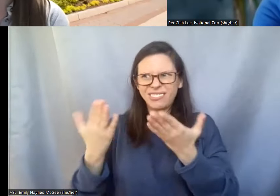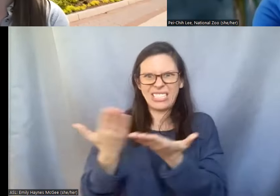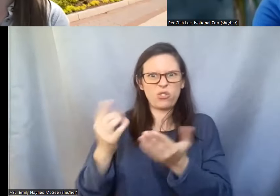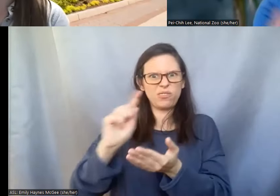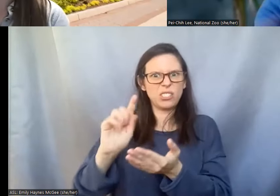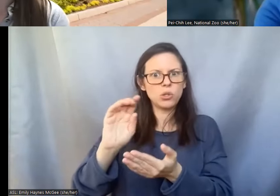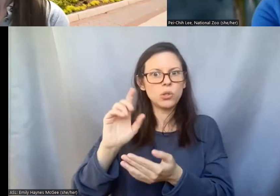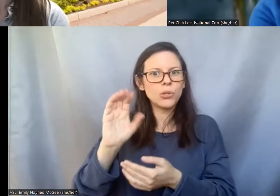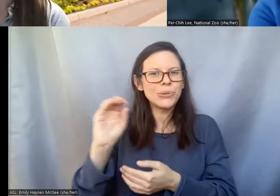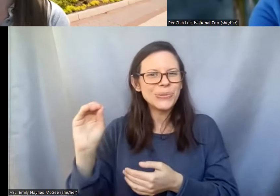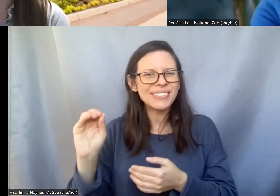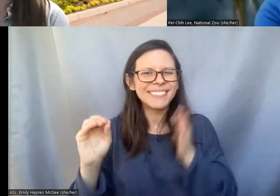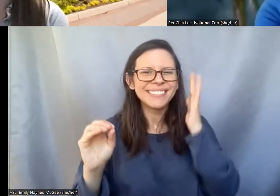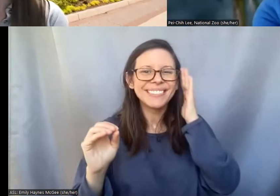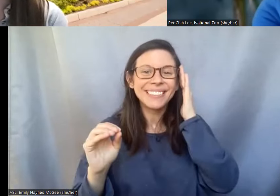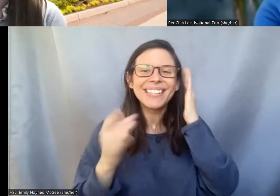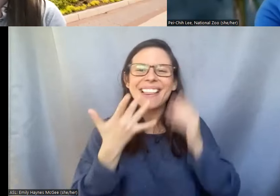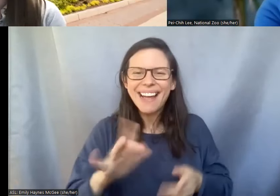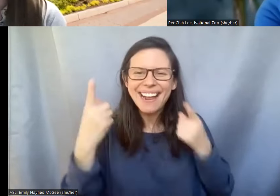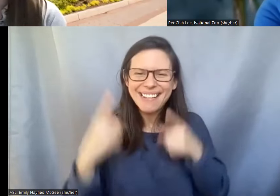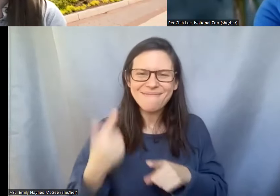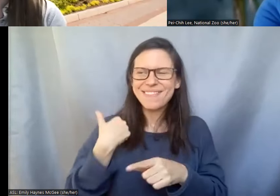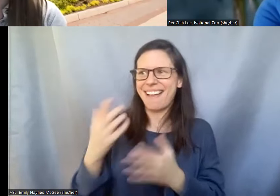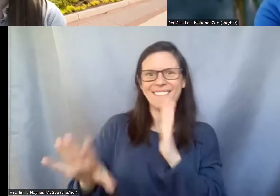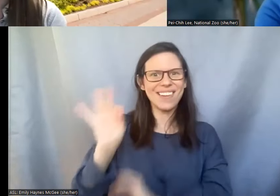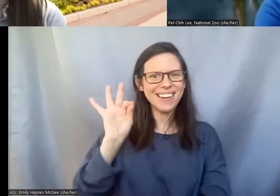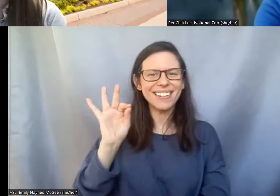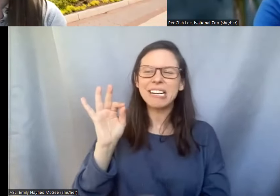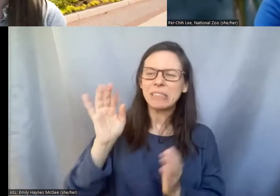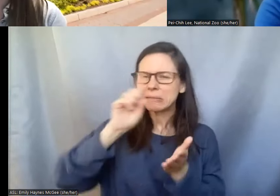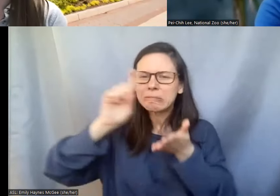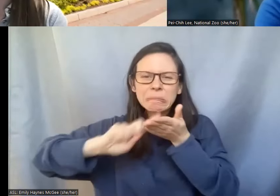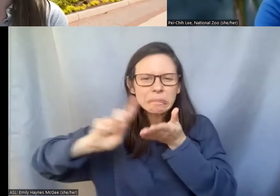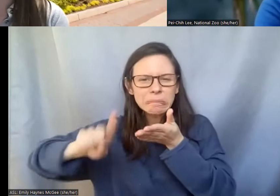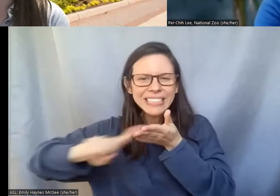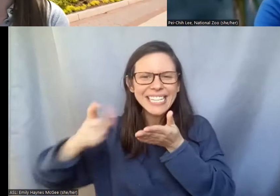it by chance. When I was just like looking around for you know if there's any job opportunities and